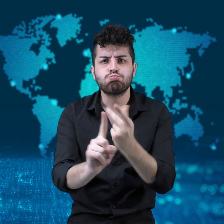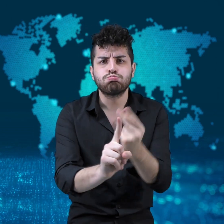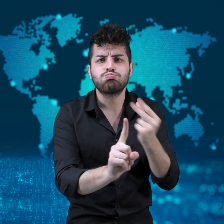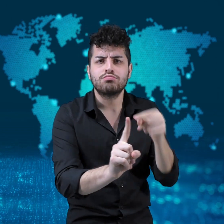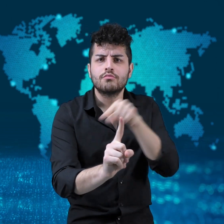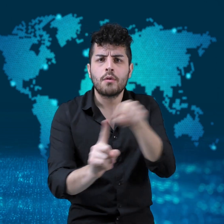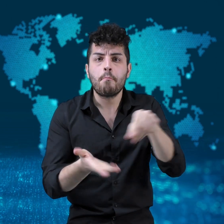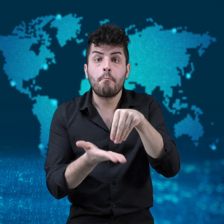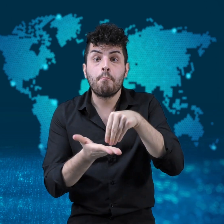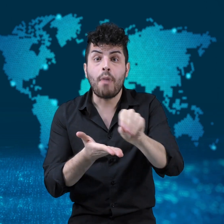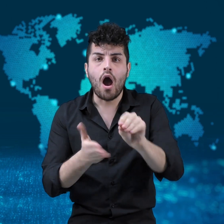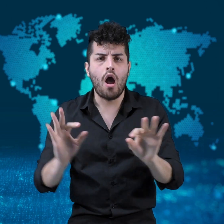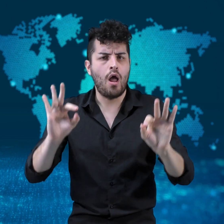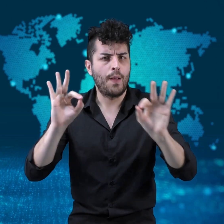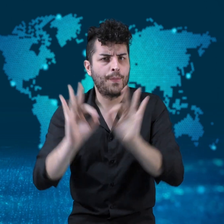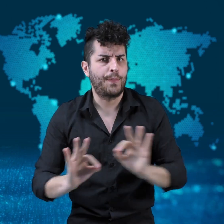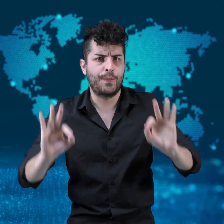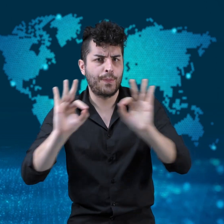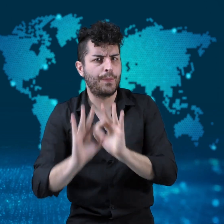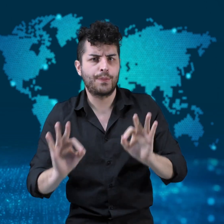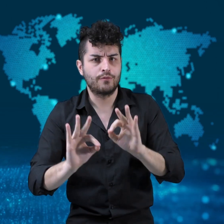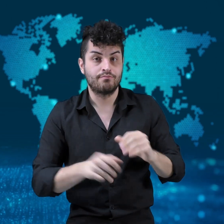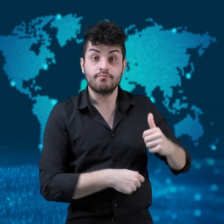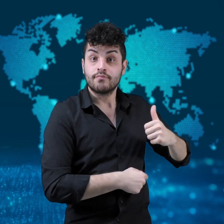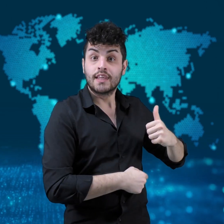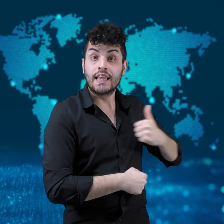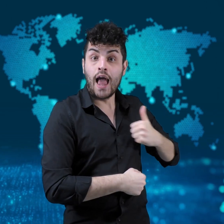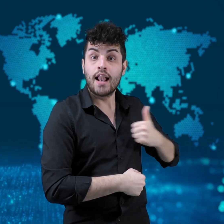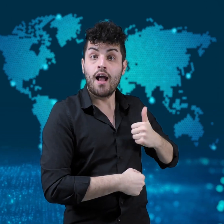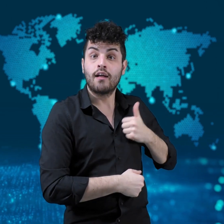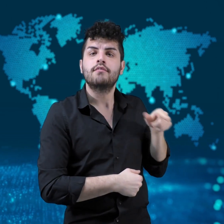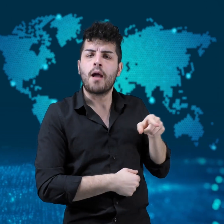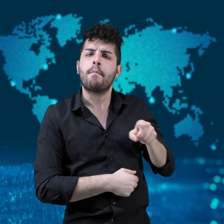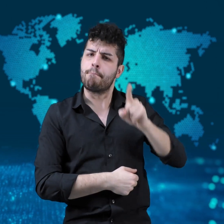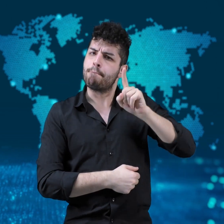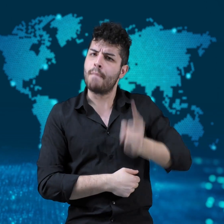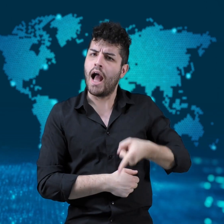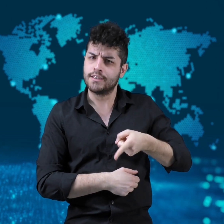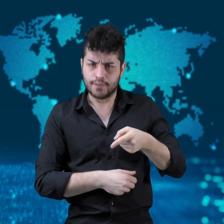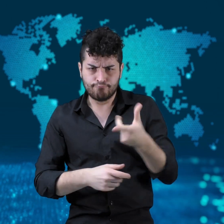and Israel also approved the Pfizer vaccine.